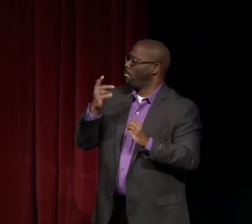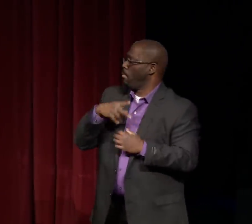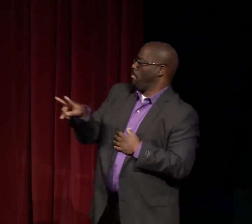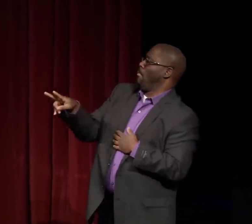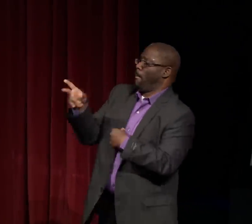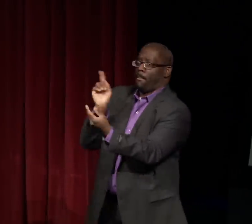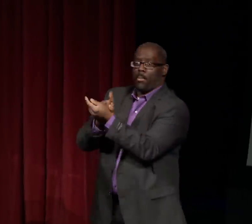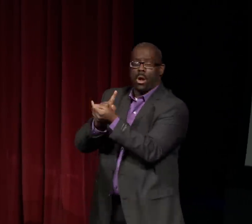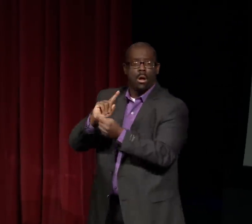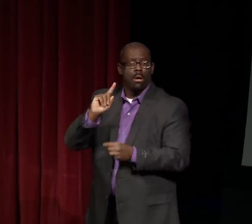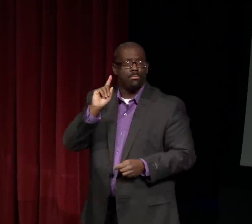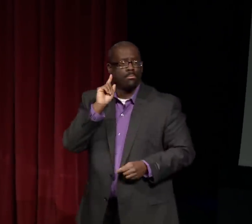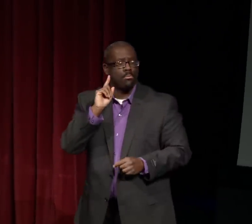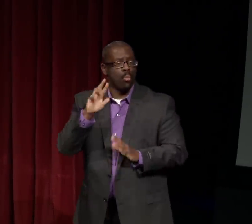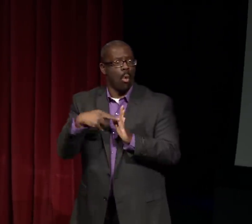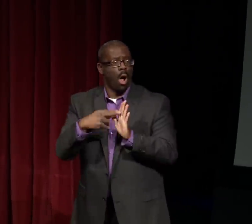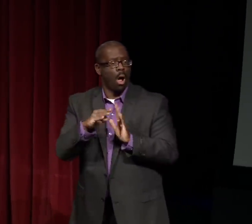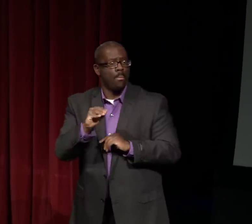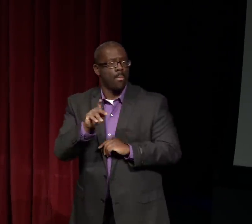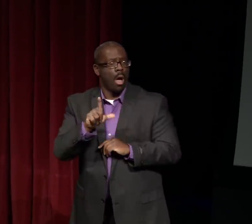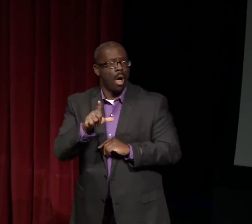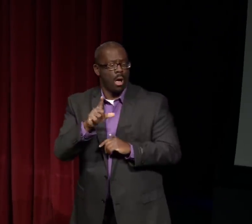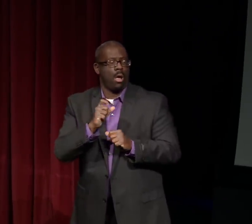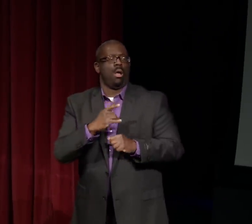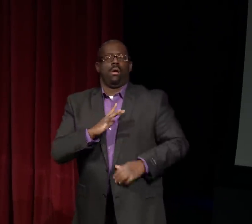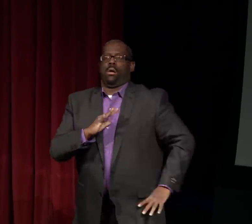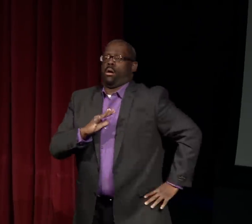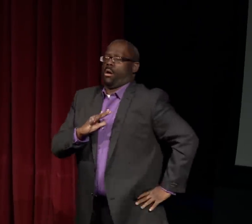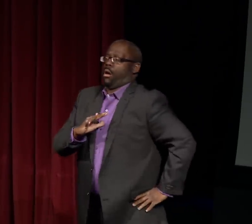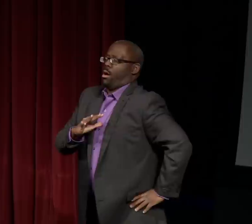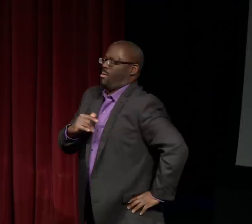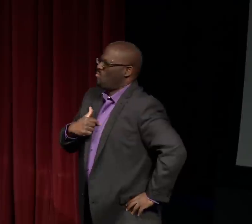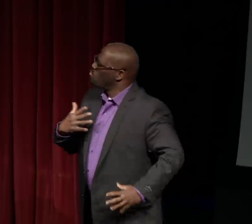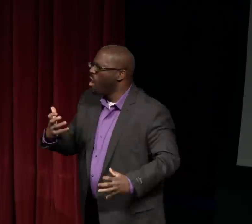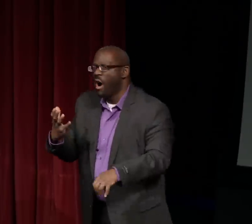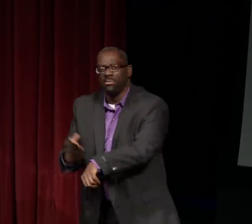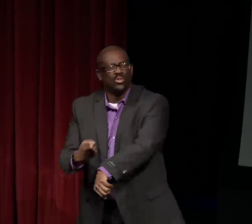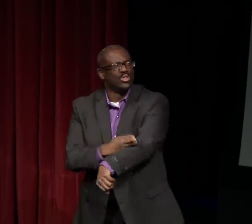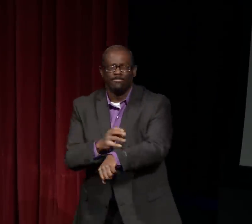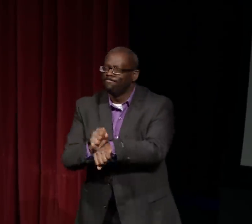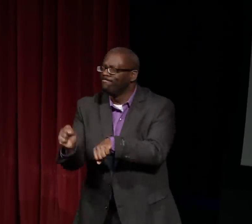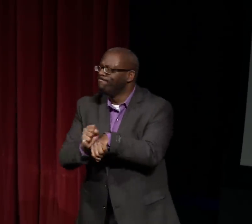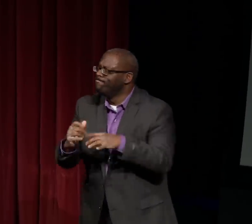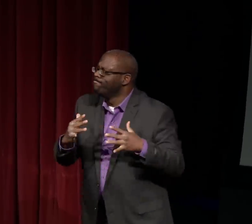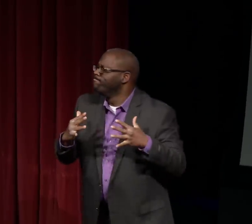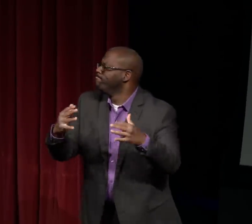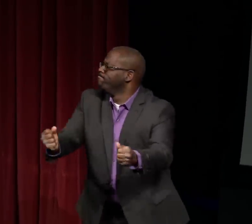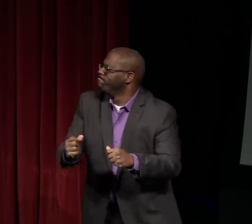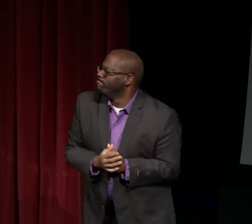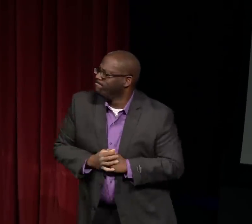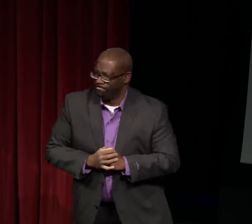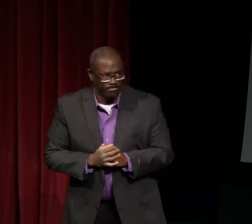Often black deaf individuals don't see a bright future for themselves until they see a role model.